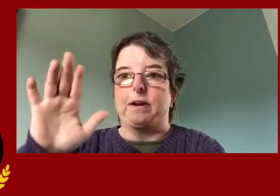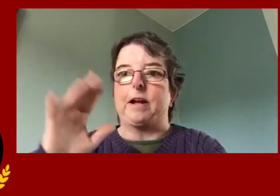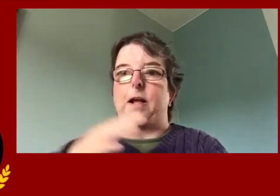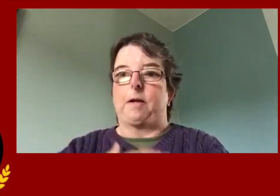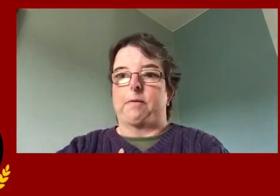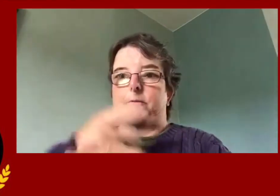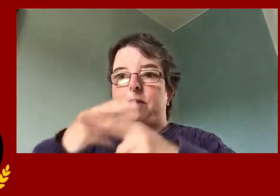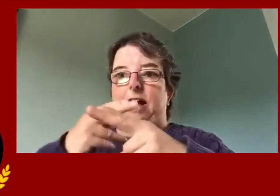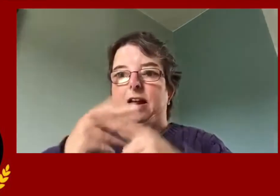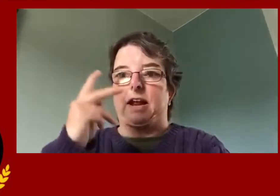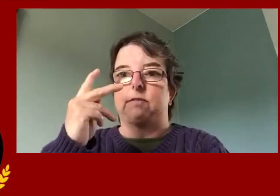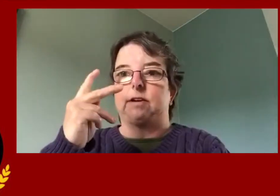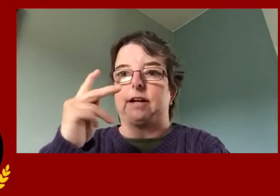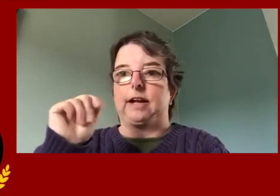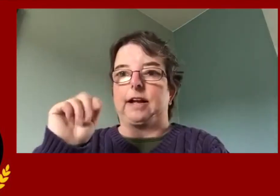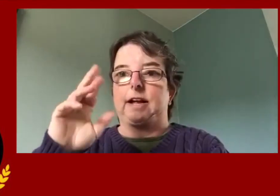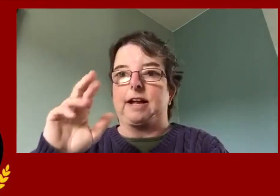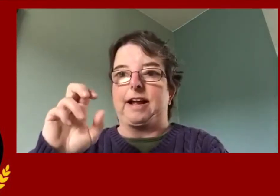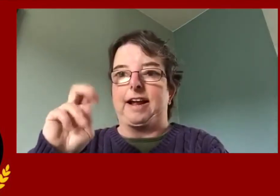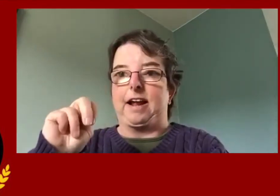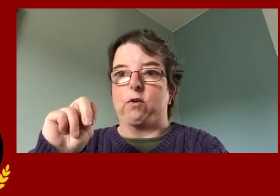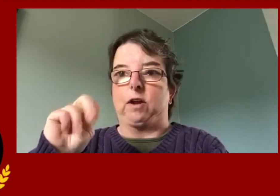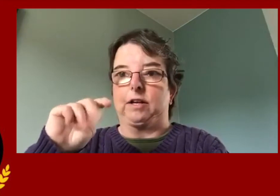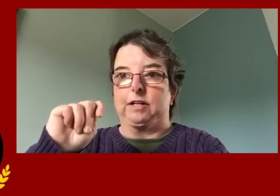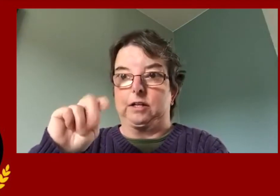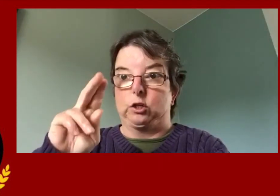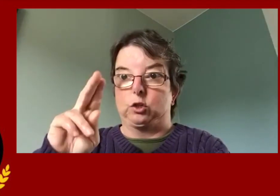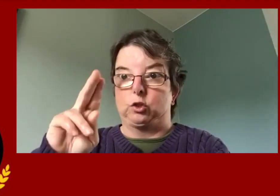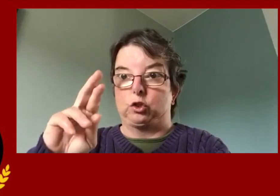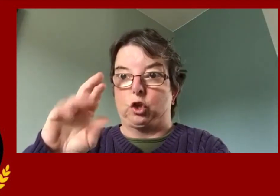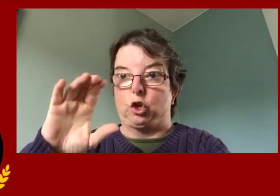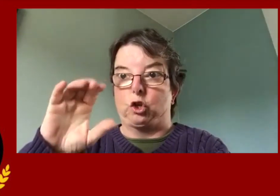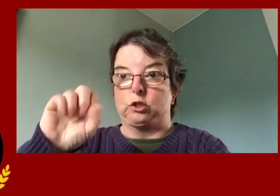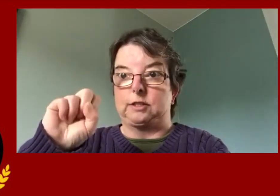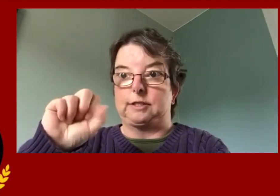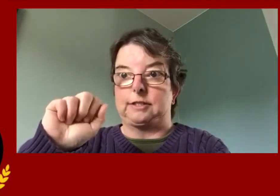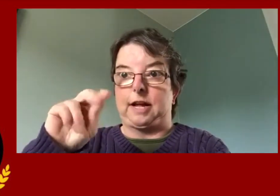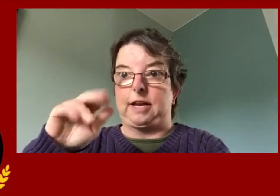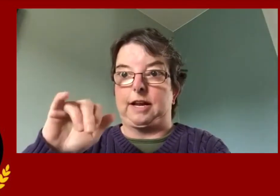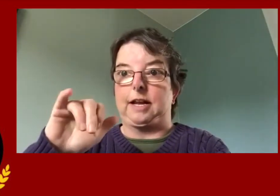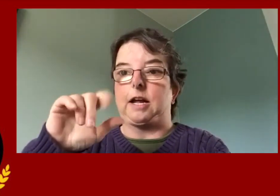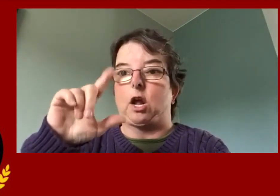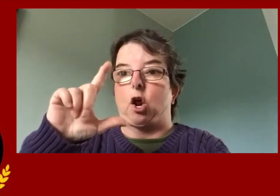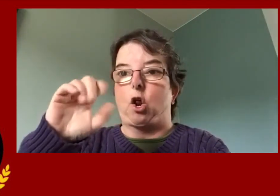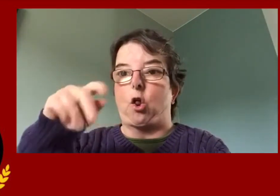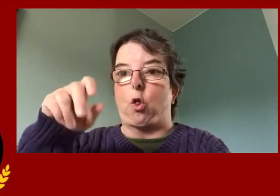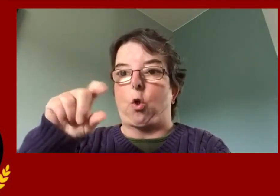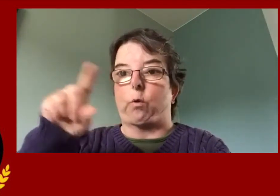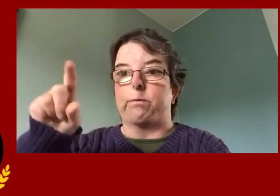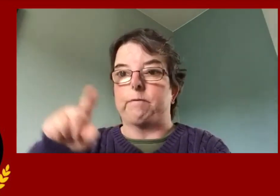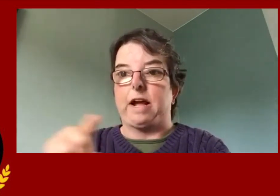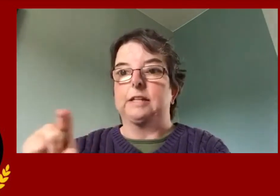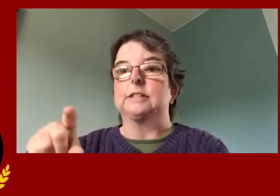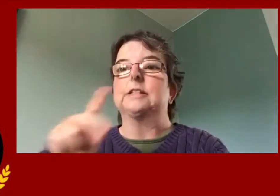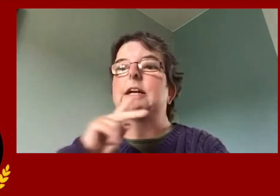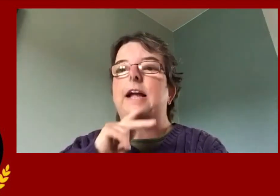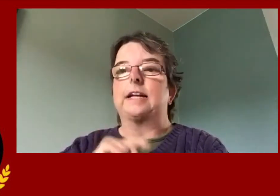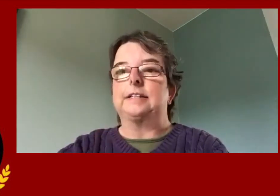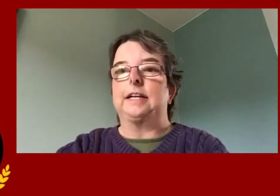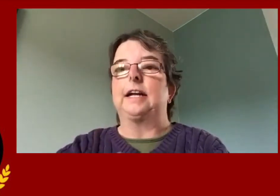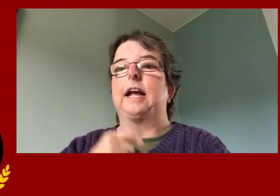Hello, my name is Karen Turcsany-Lopez.